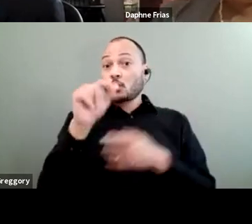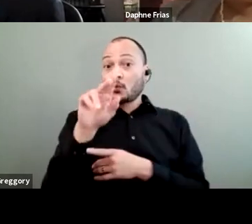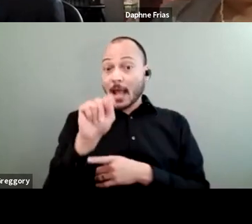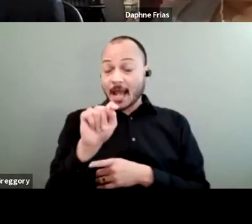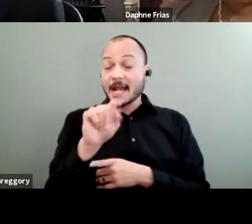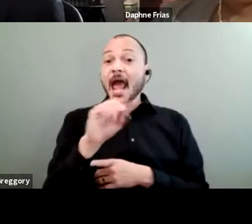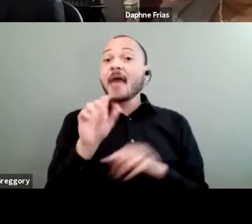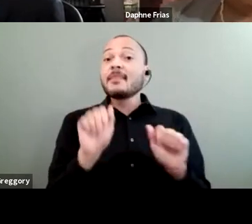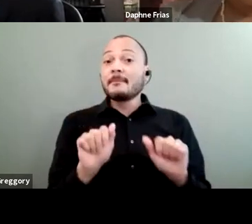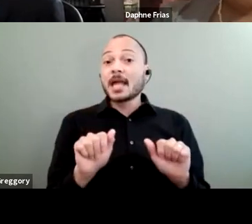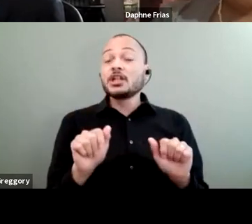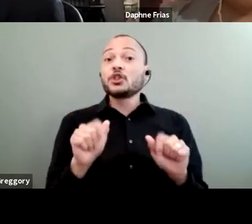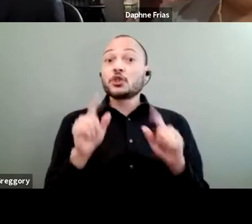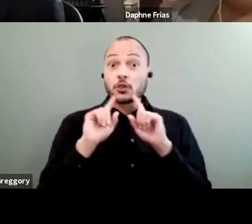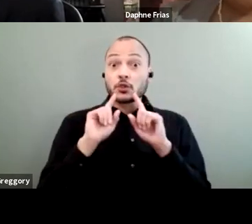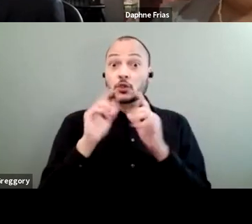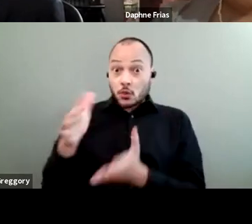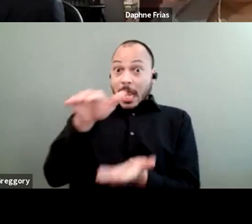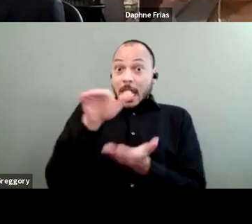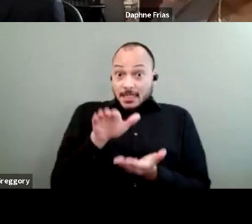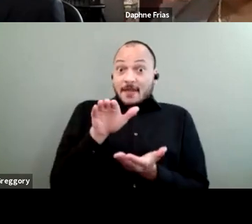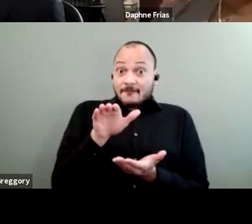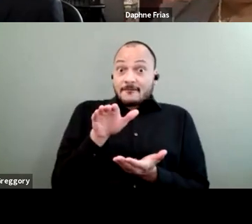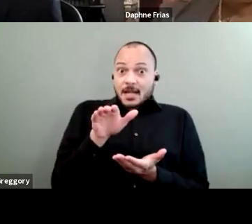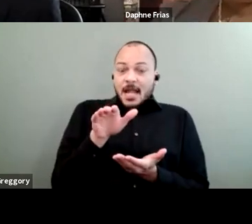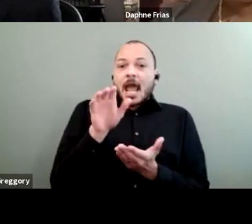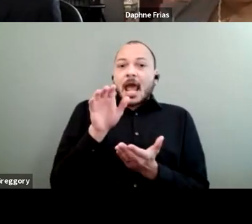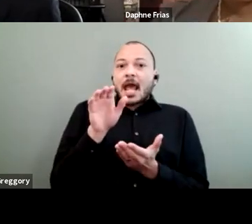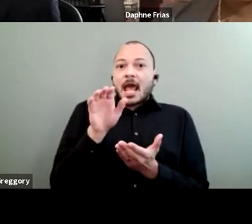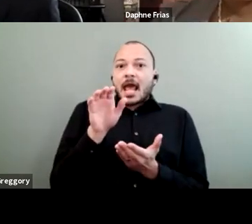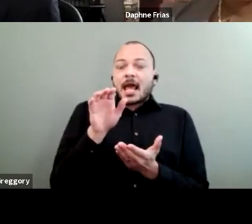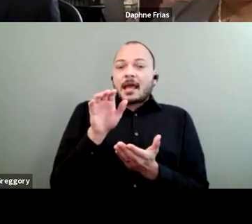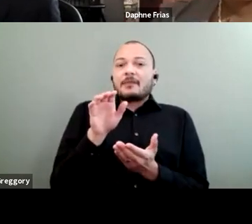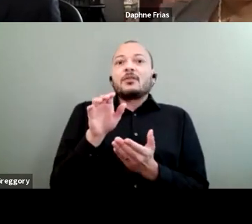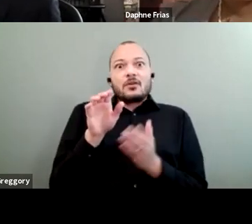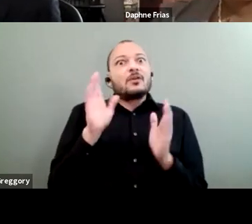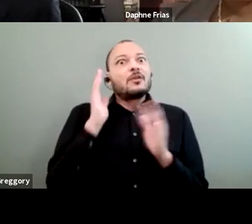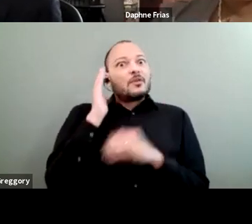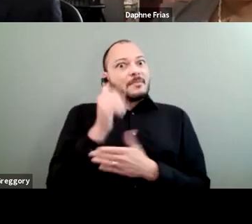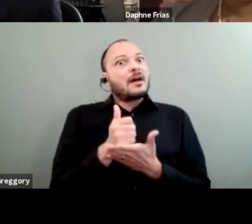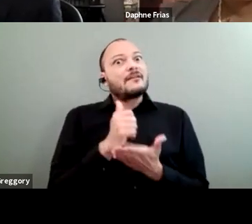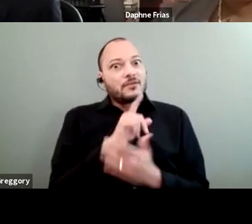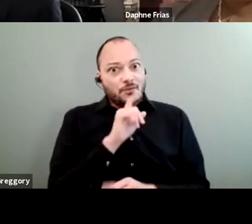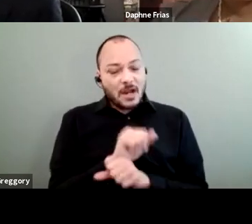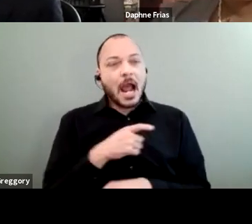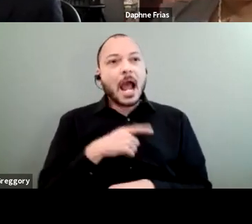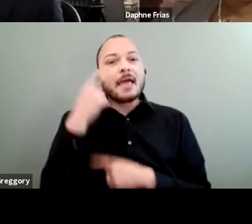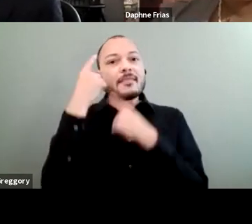to achieve funding can be put forth would be incredibly helpful. I think about the way